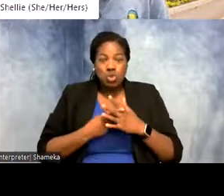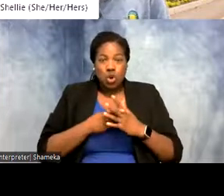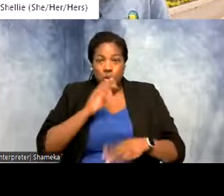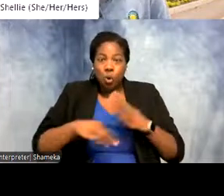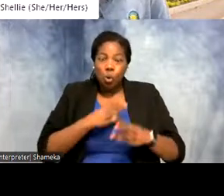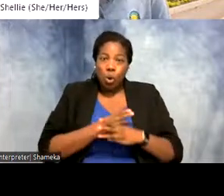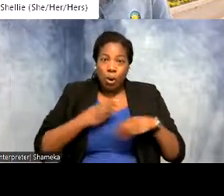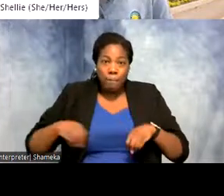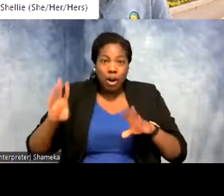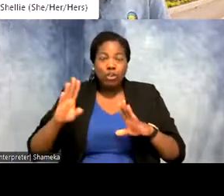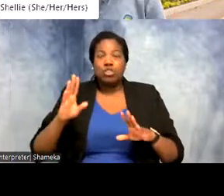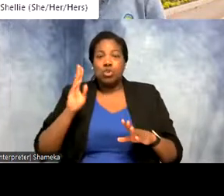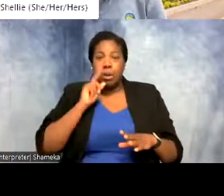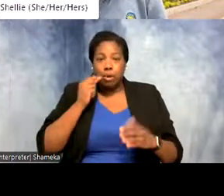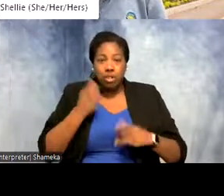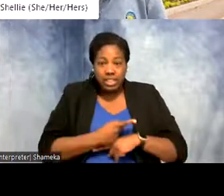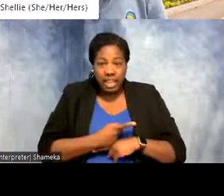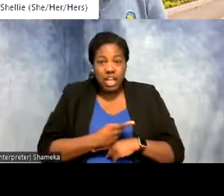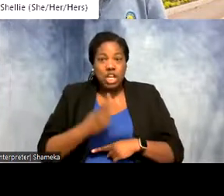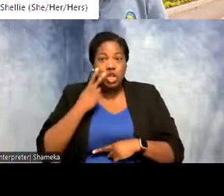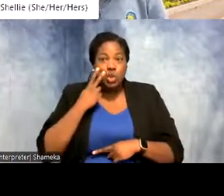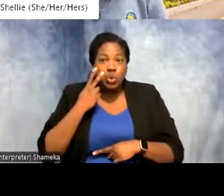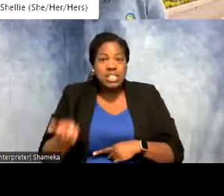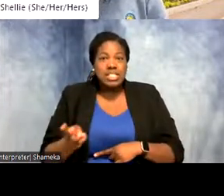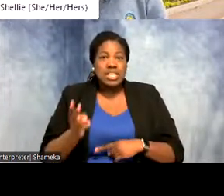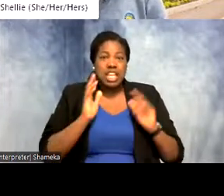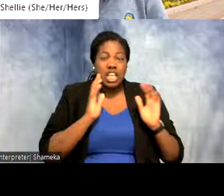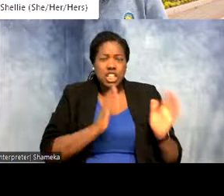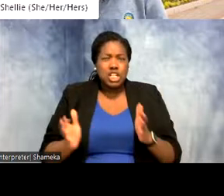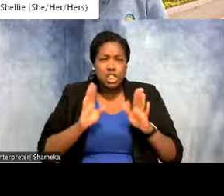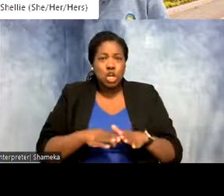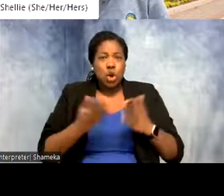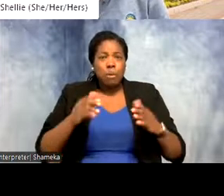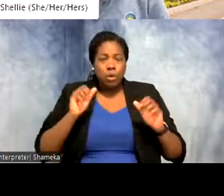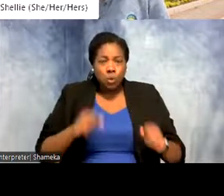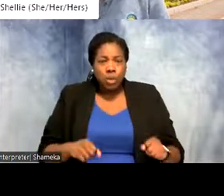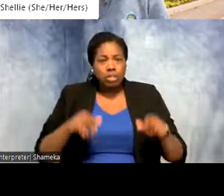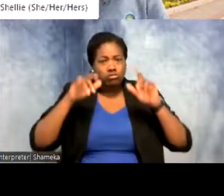And lastly you'll see that the chat is also open for you to message us your comments and